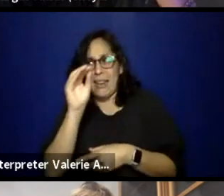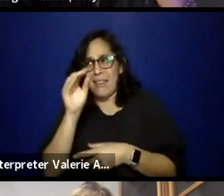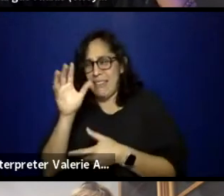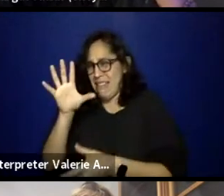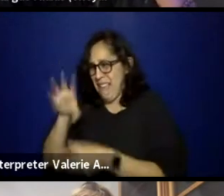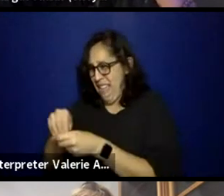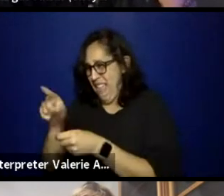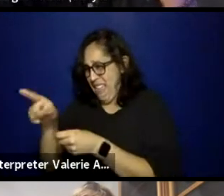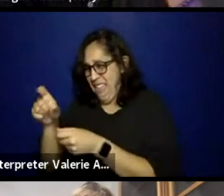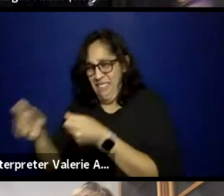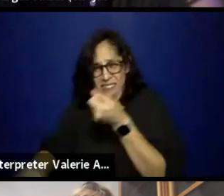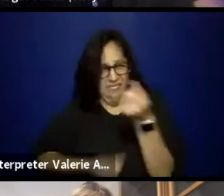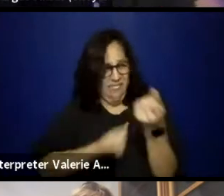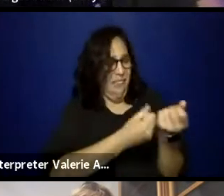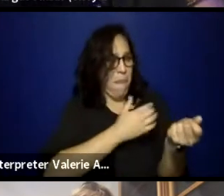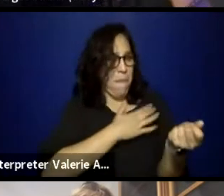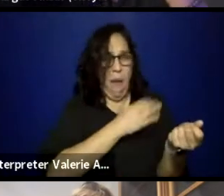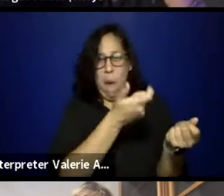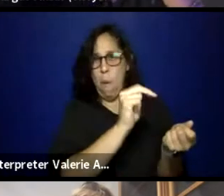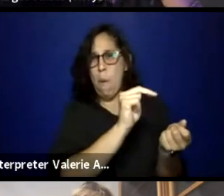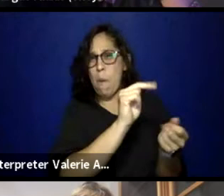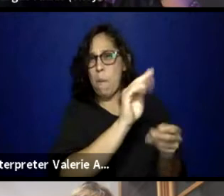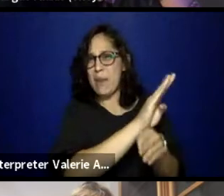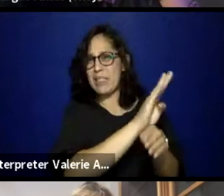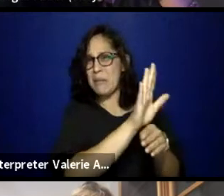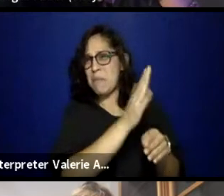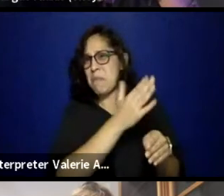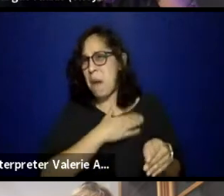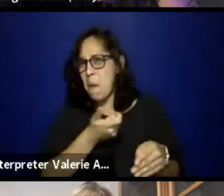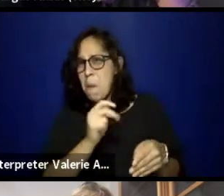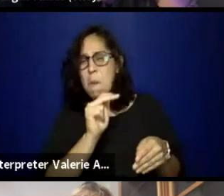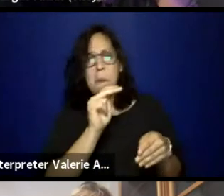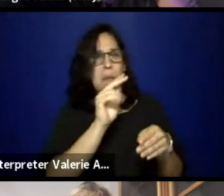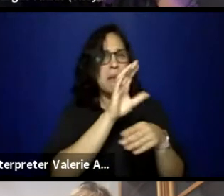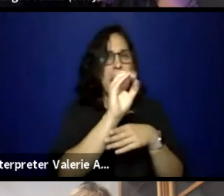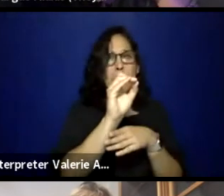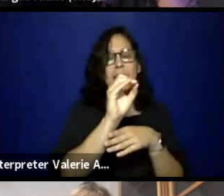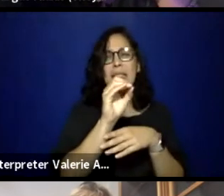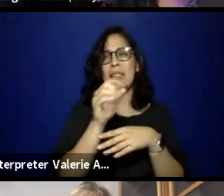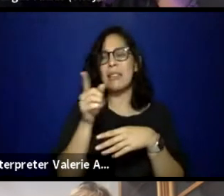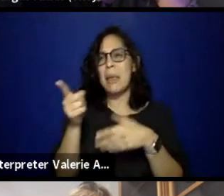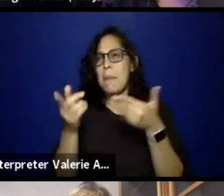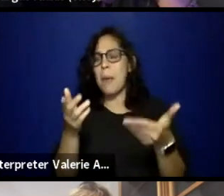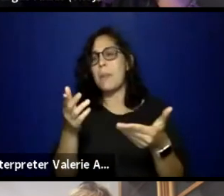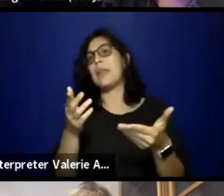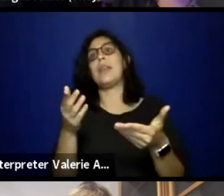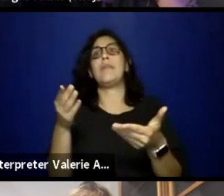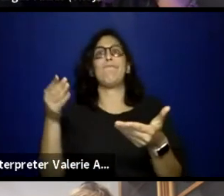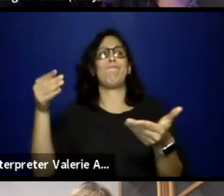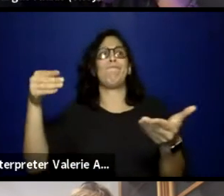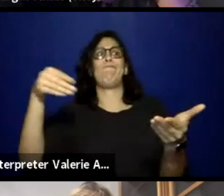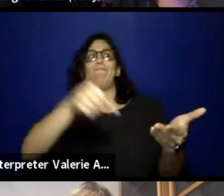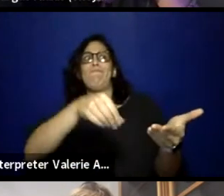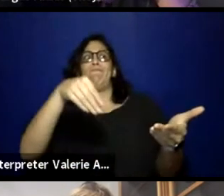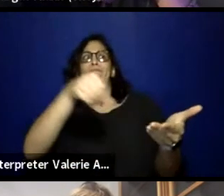and the company that you were working with could possibly bring your organization into a wider lens